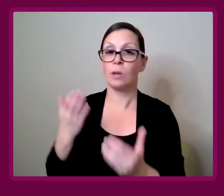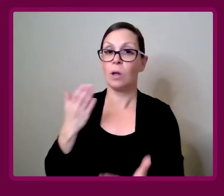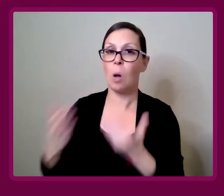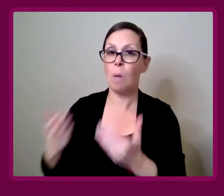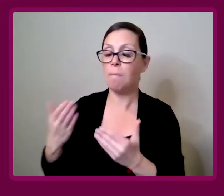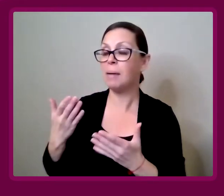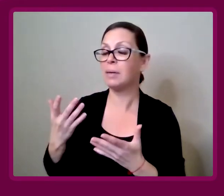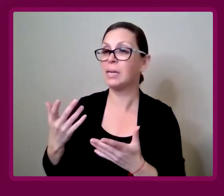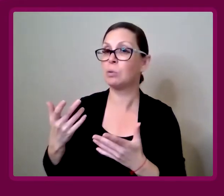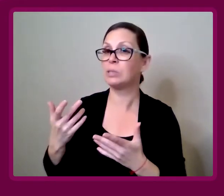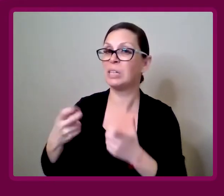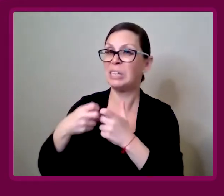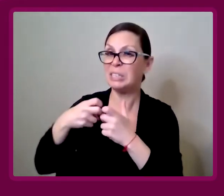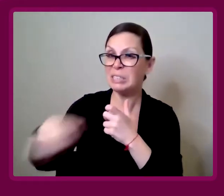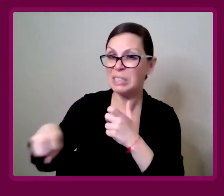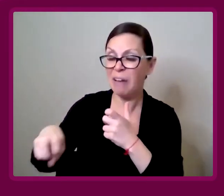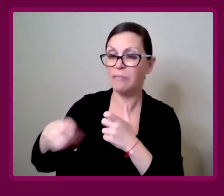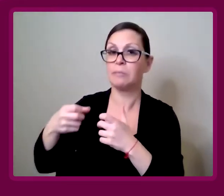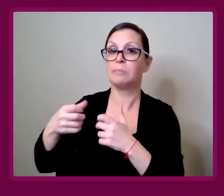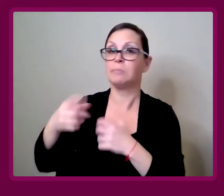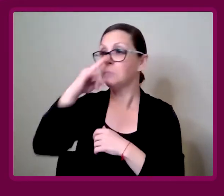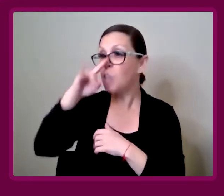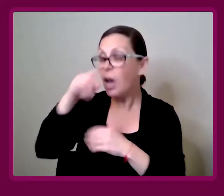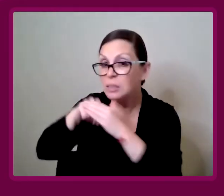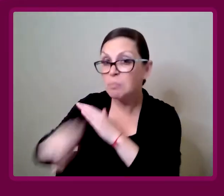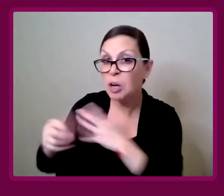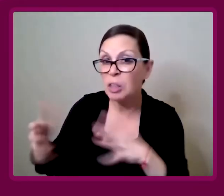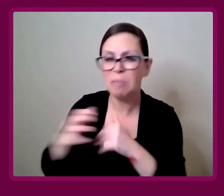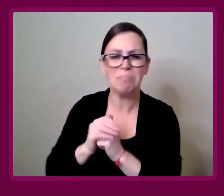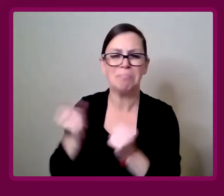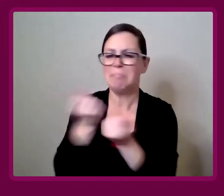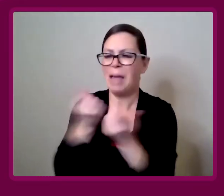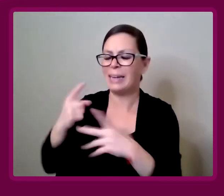a difficult childbirth.